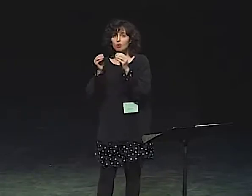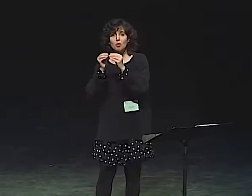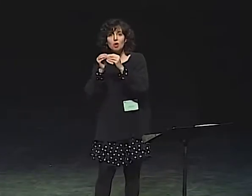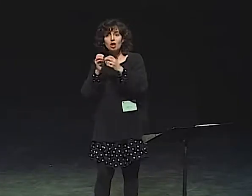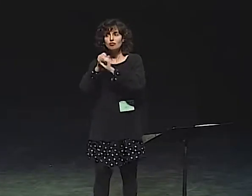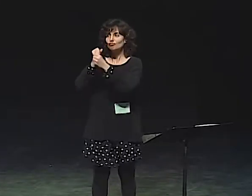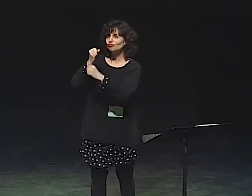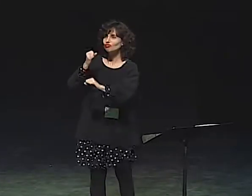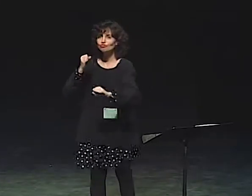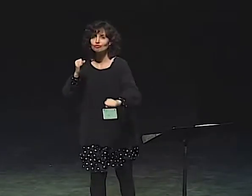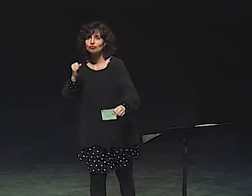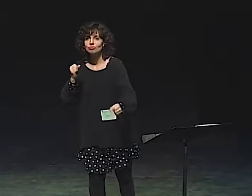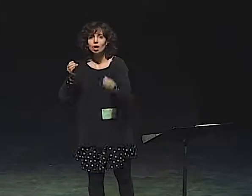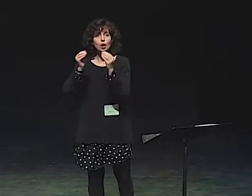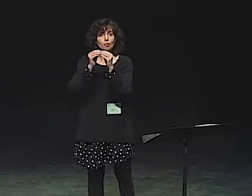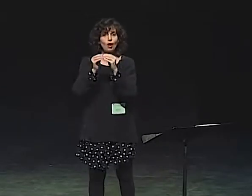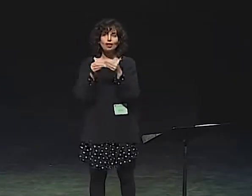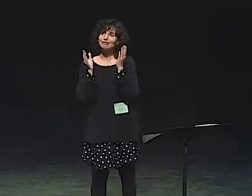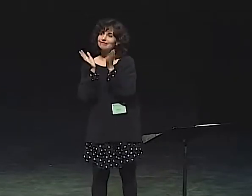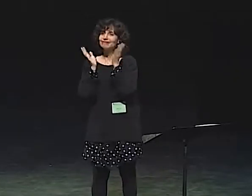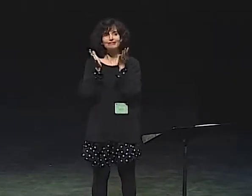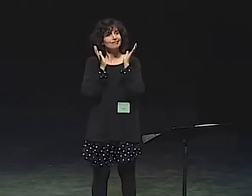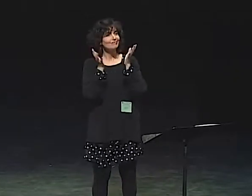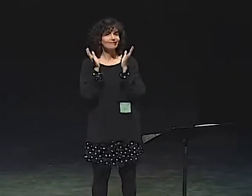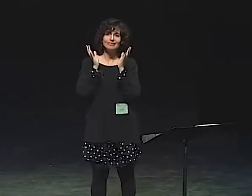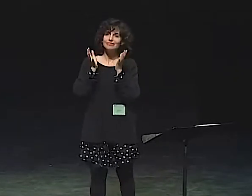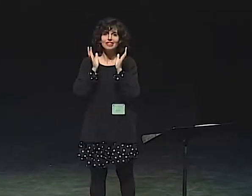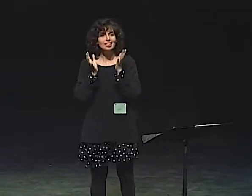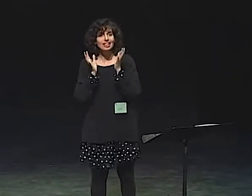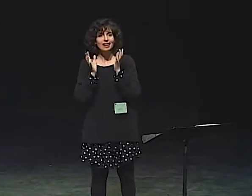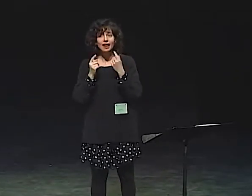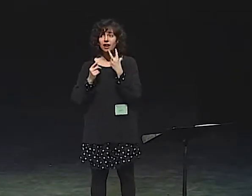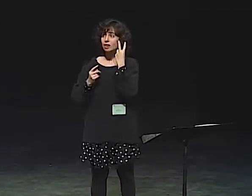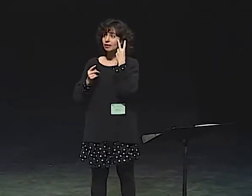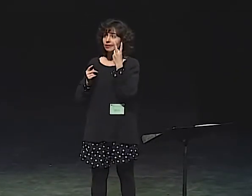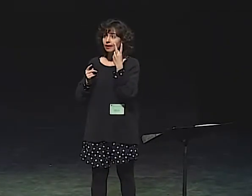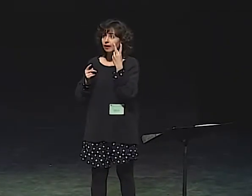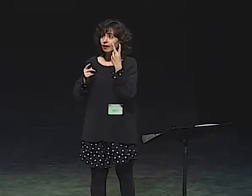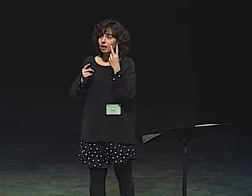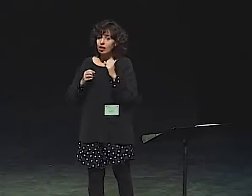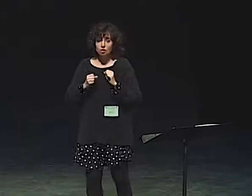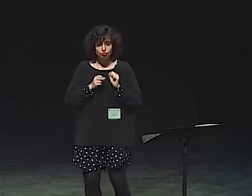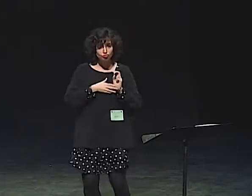NOW, WHEN JULIANNA IS ACTING AS THE INNER CHILD, HER LANGUAGE IS DIFFERENT.